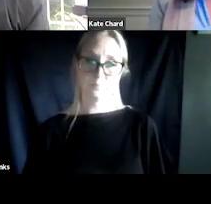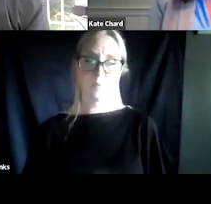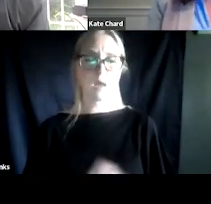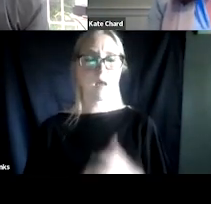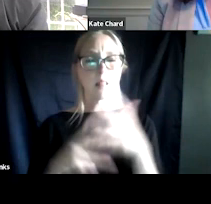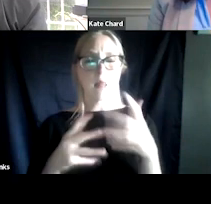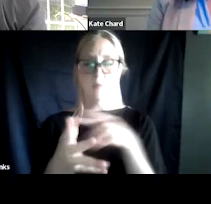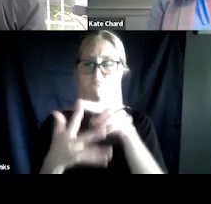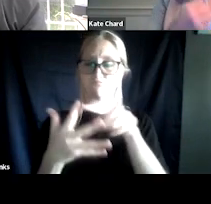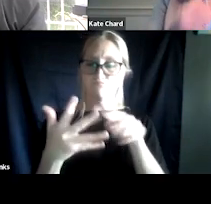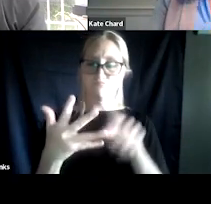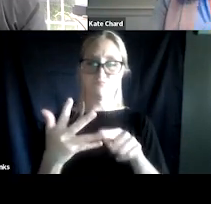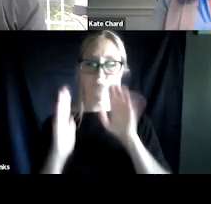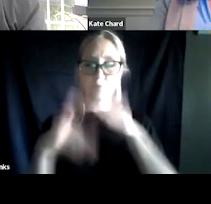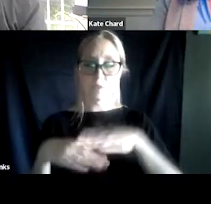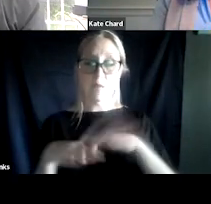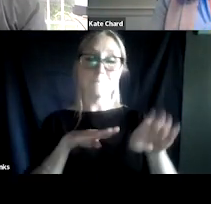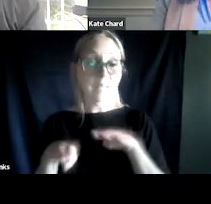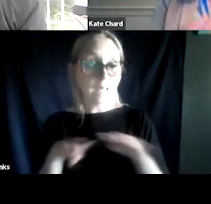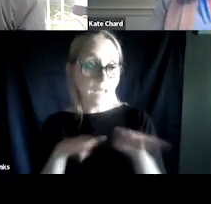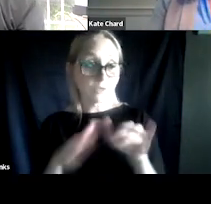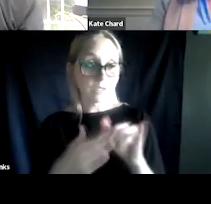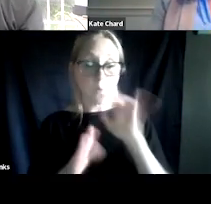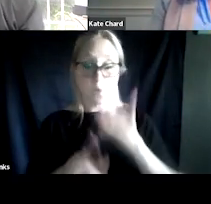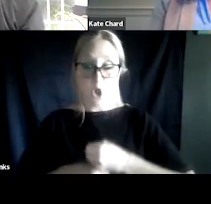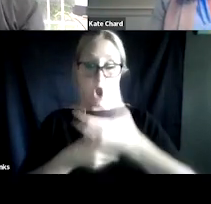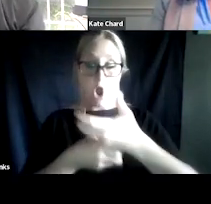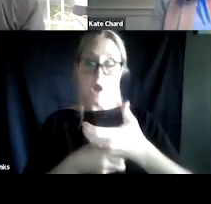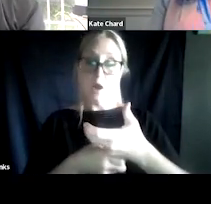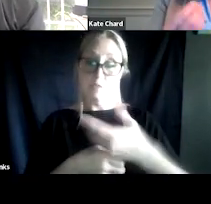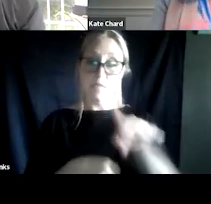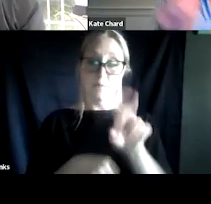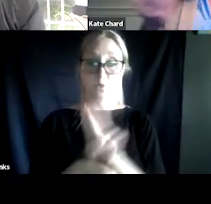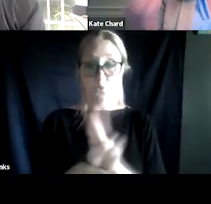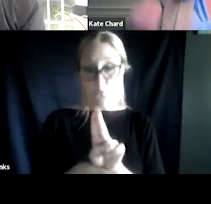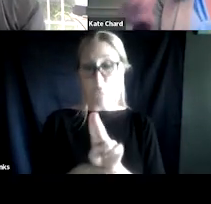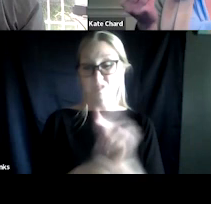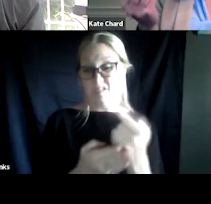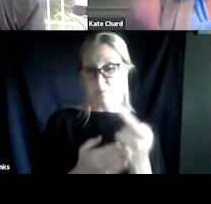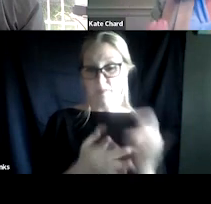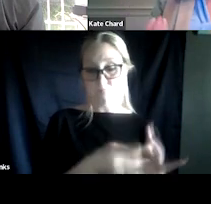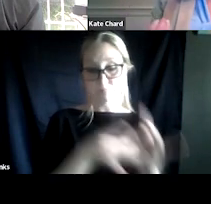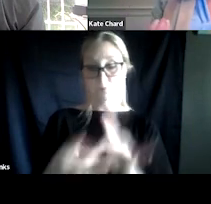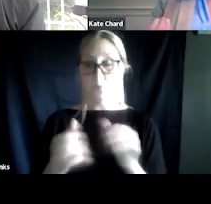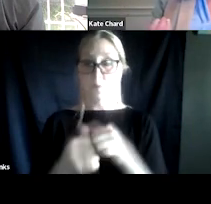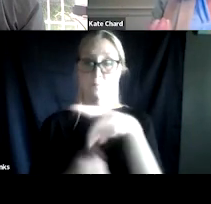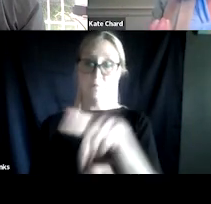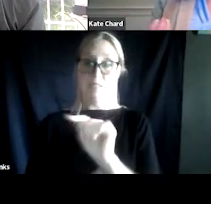that are causing them to use their substances that are often related to their PTSD symptoms.